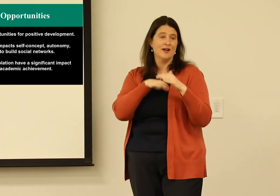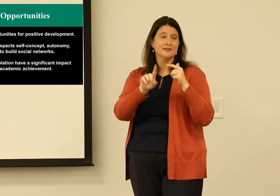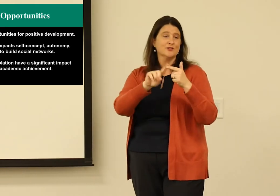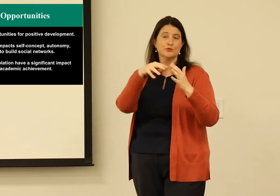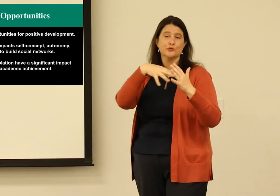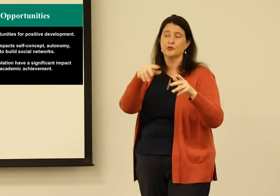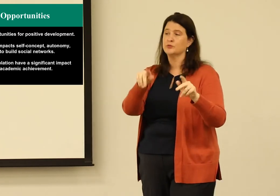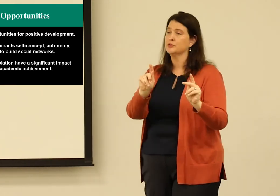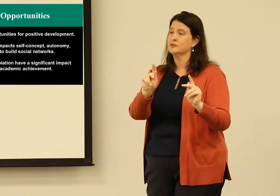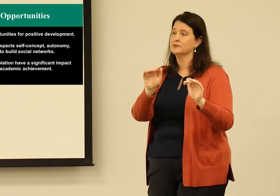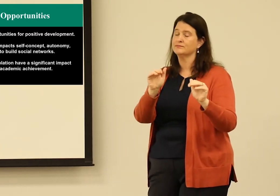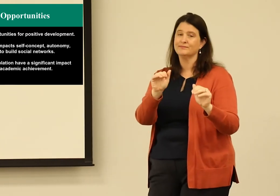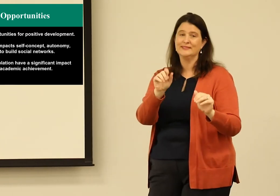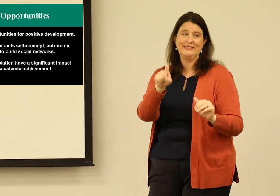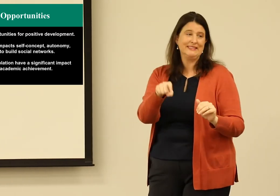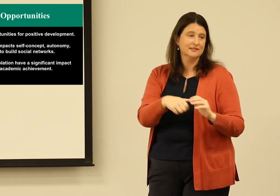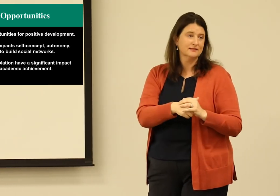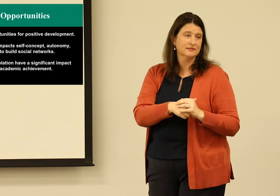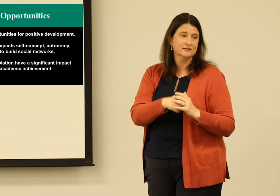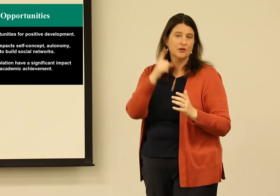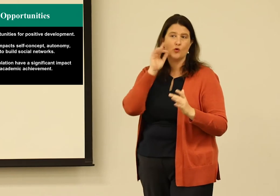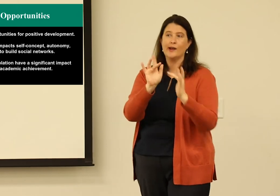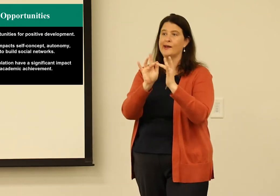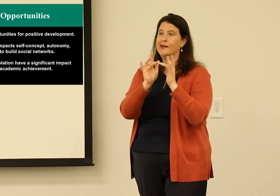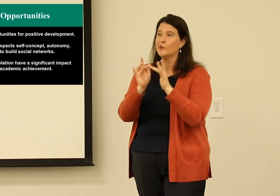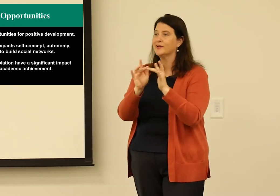A number of deaf students don't have access to those social opportunities